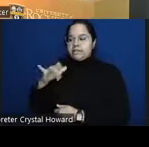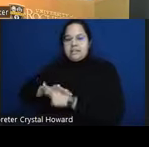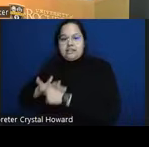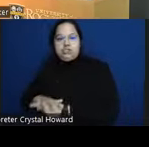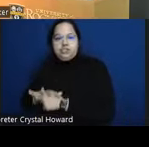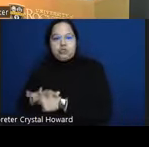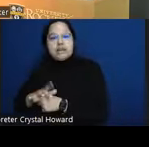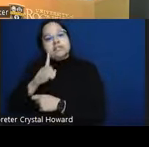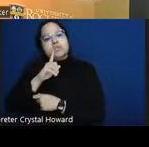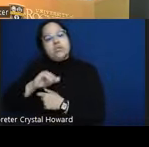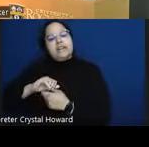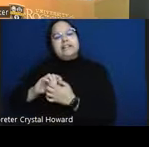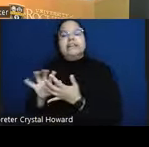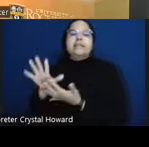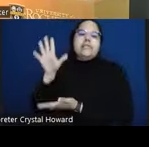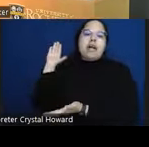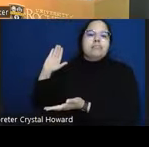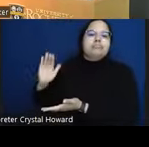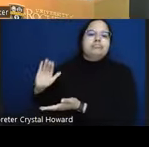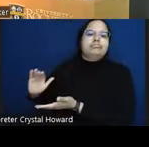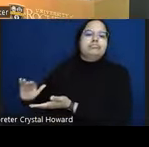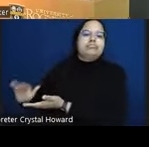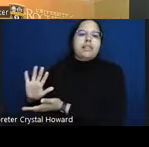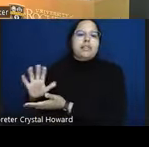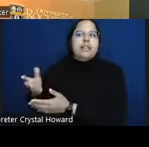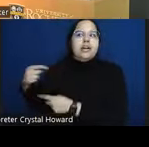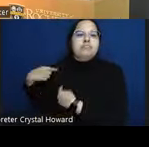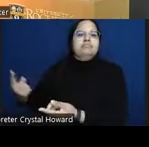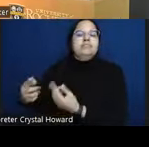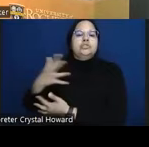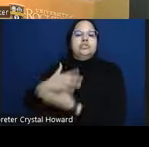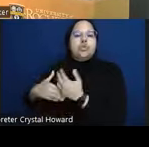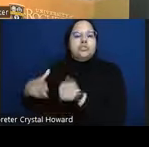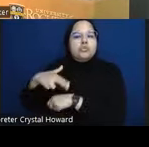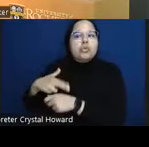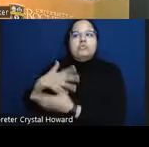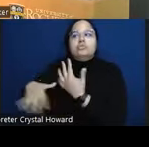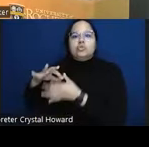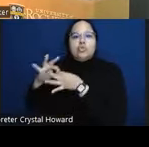Norms these things that might be protective in a particular culture um in a particular